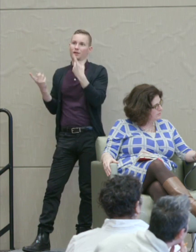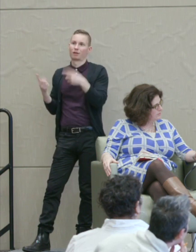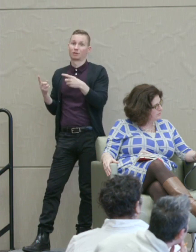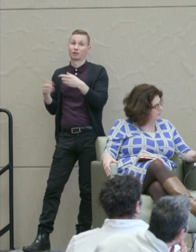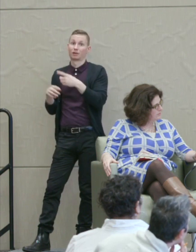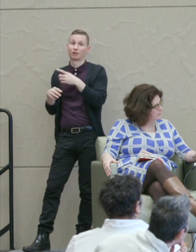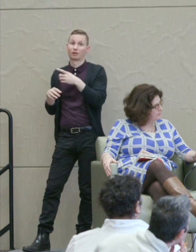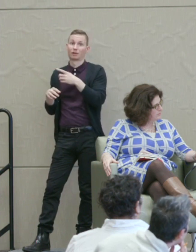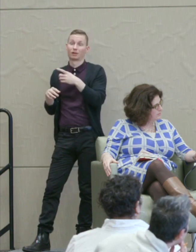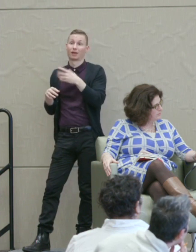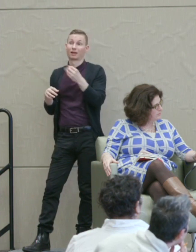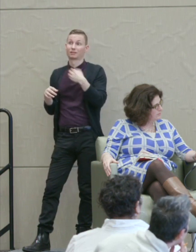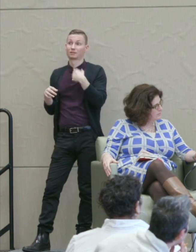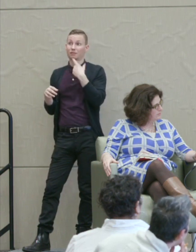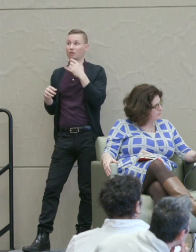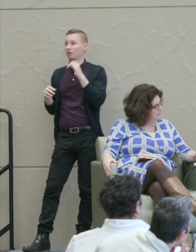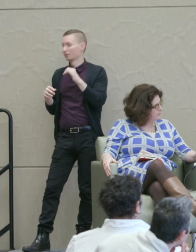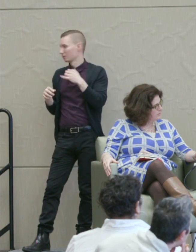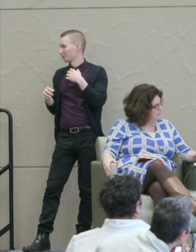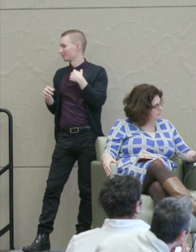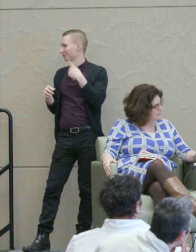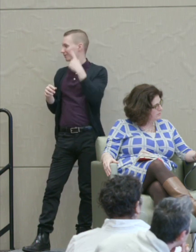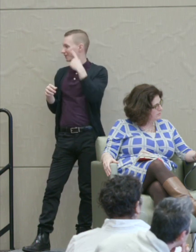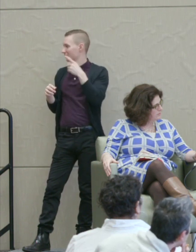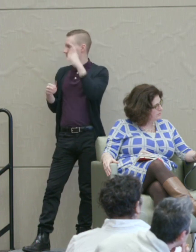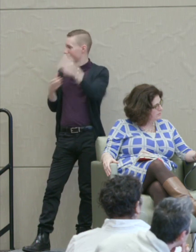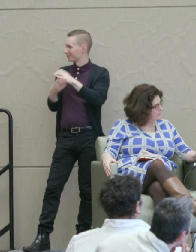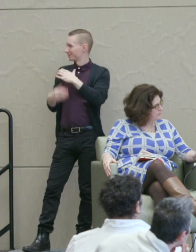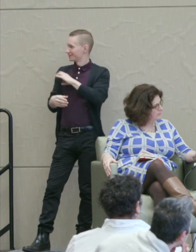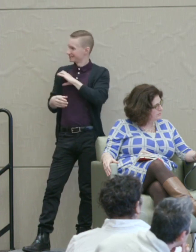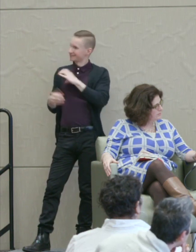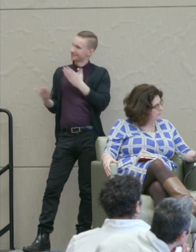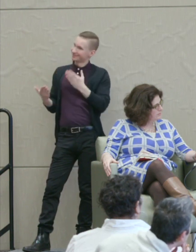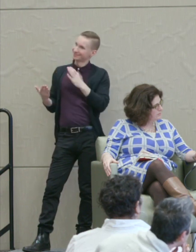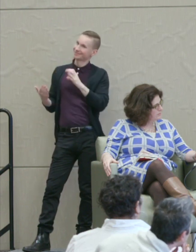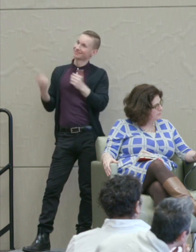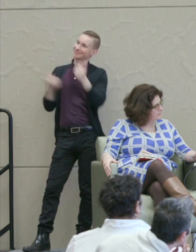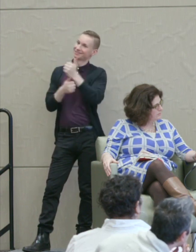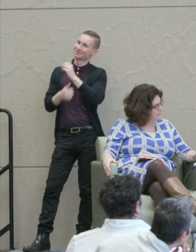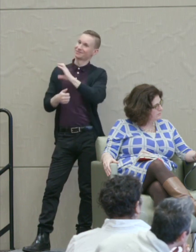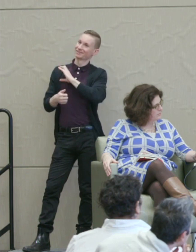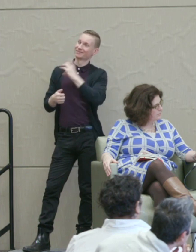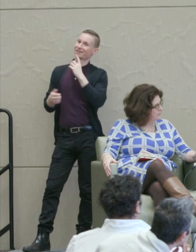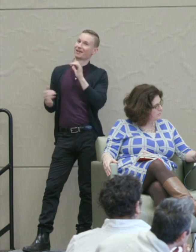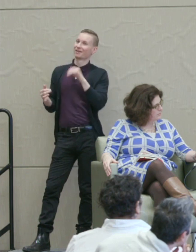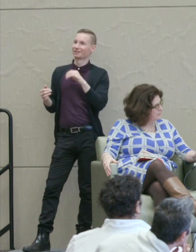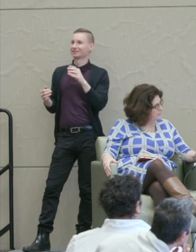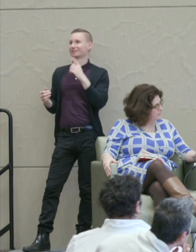But I say, "Oh, I thought you believed the police?" And he's the Chief of Police saying blah, blah, blah. And they said, "Oh, no.